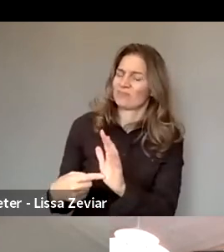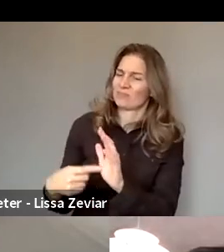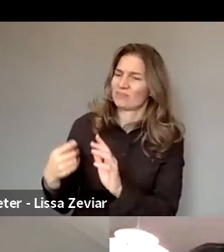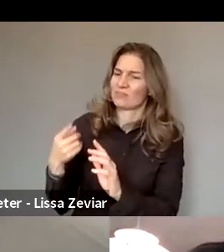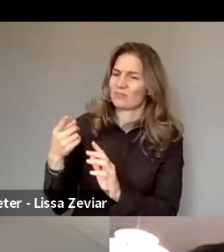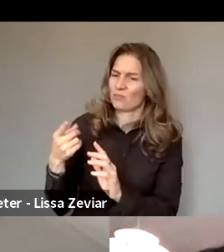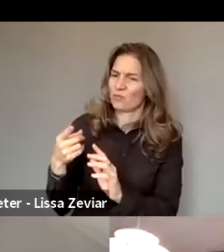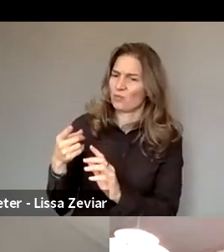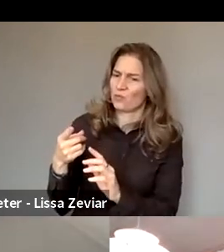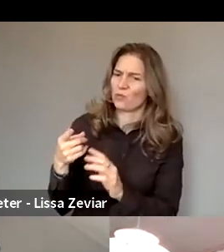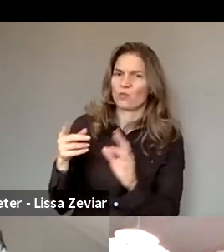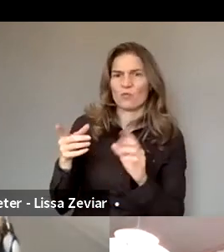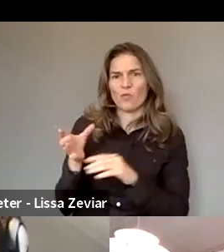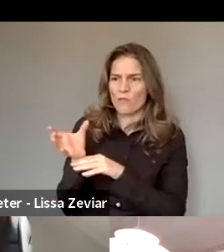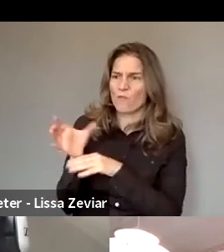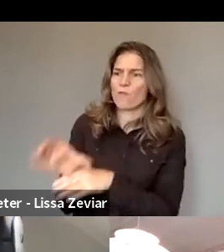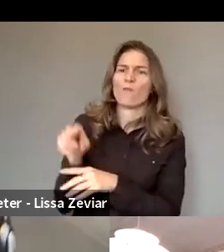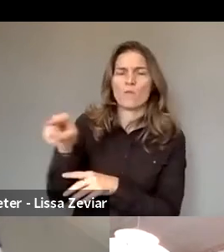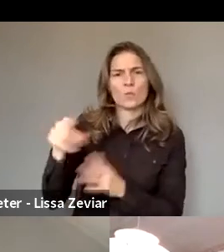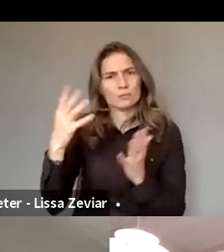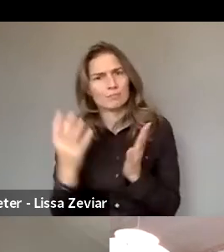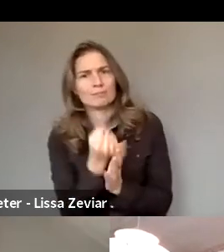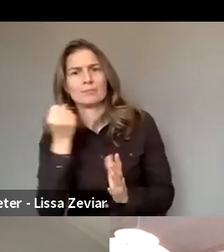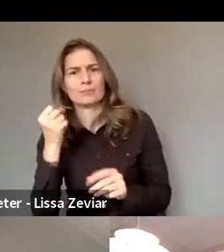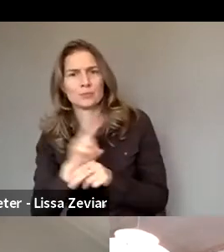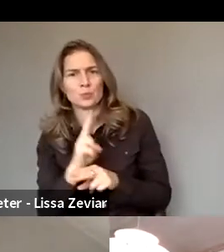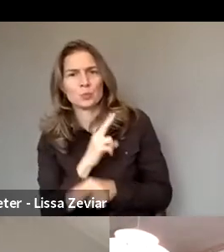If there is someone who can answer that for me...